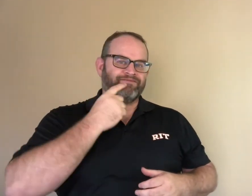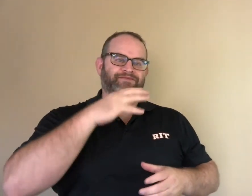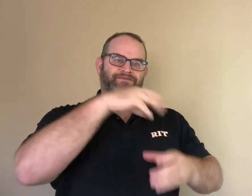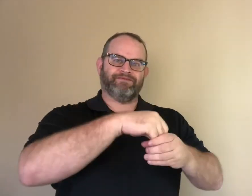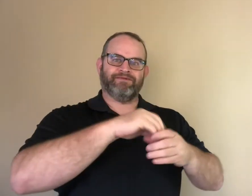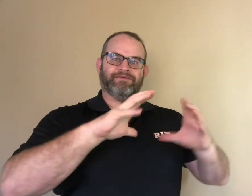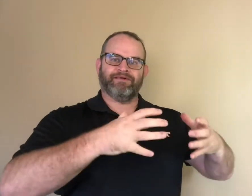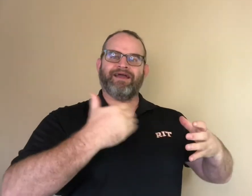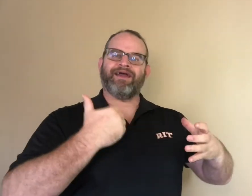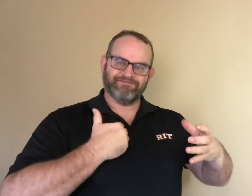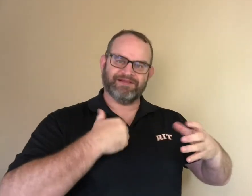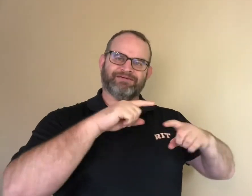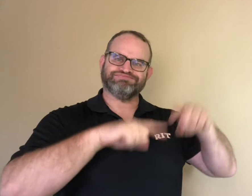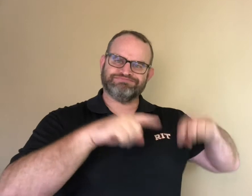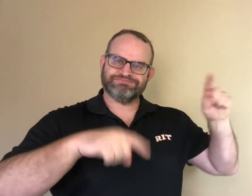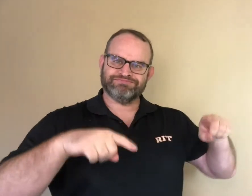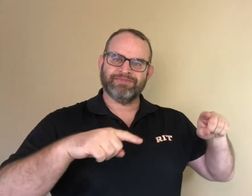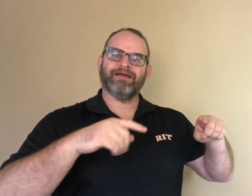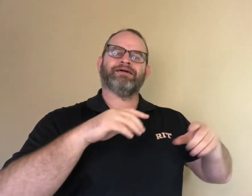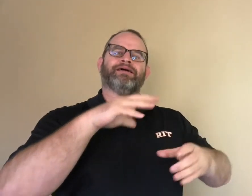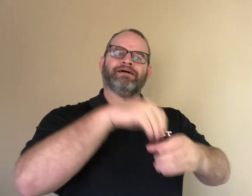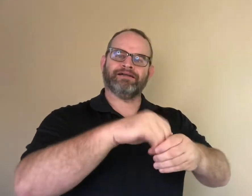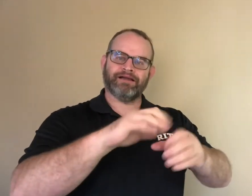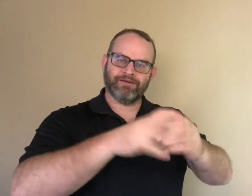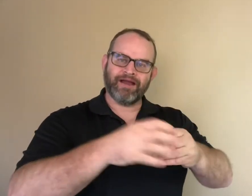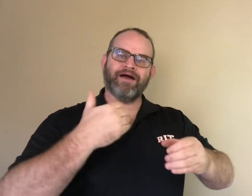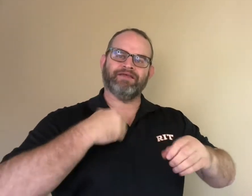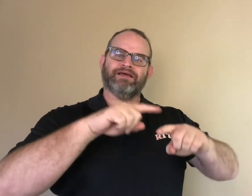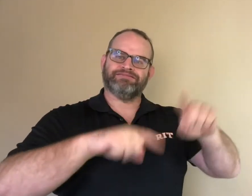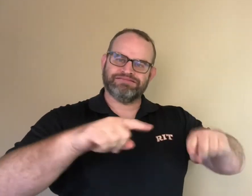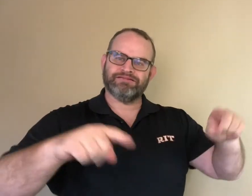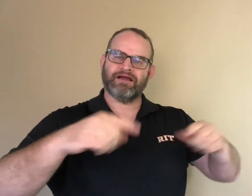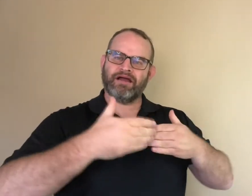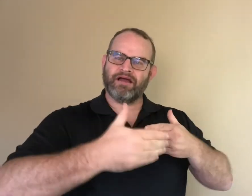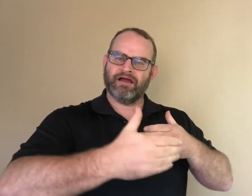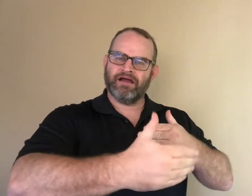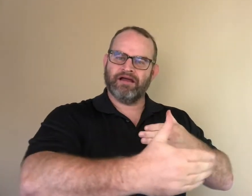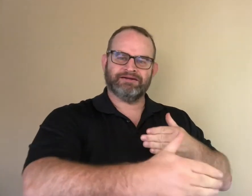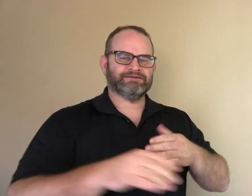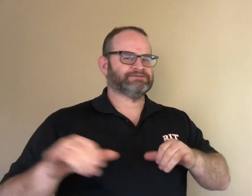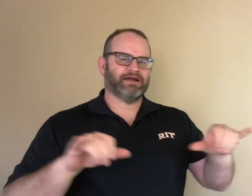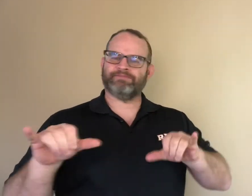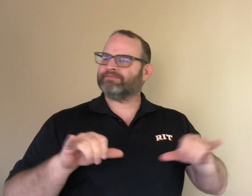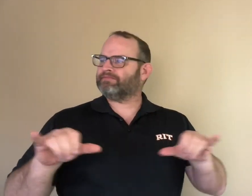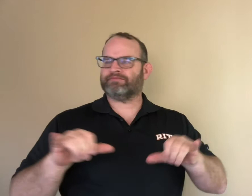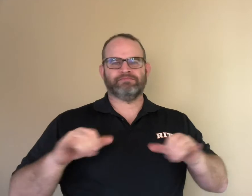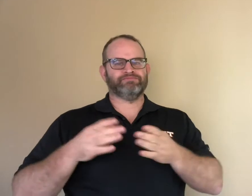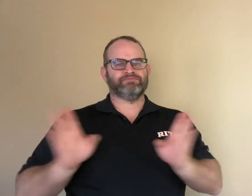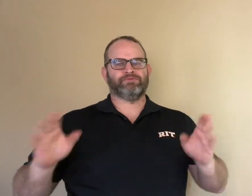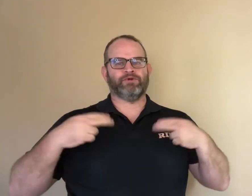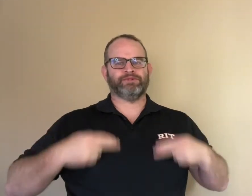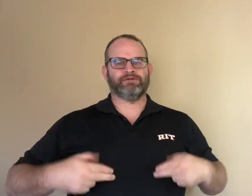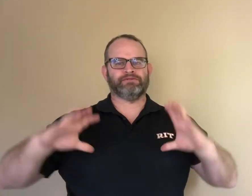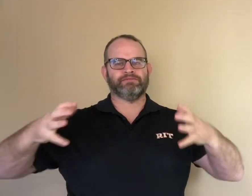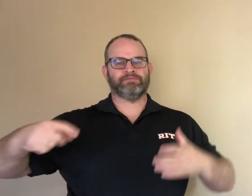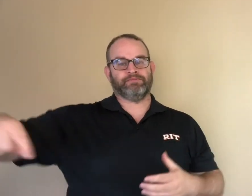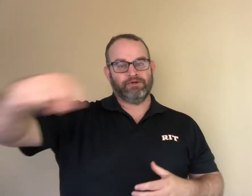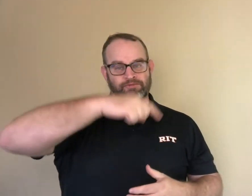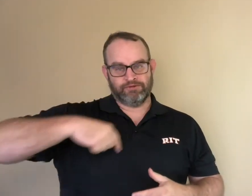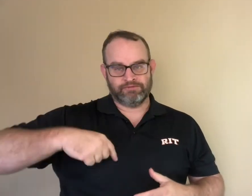Like the general population, the deaf population and subpopulations are diverse and we need to show that in stories.